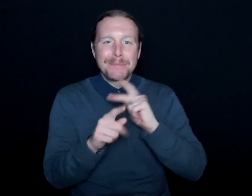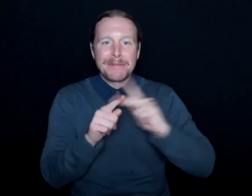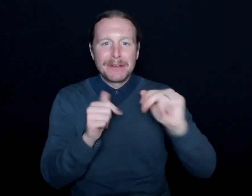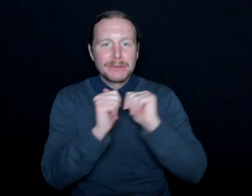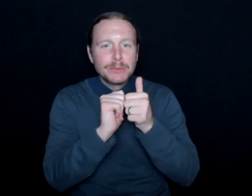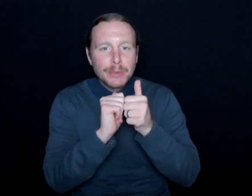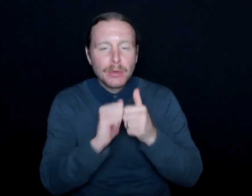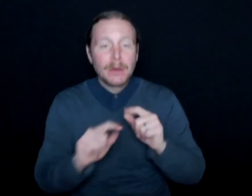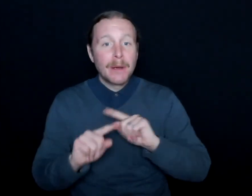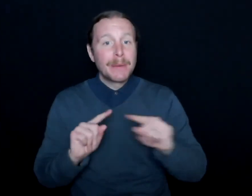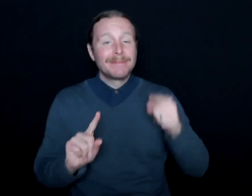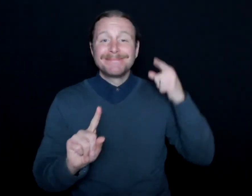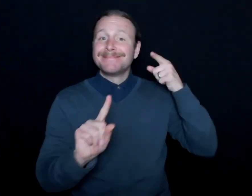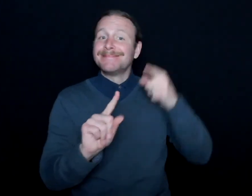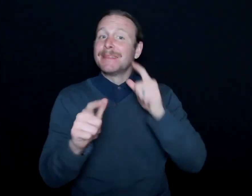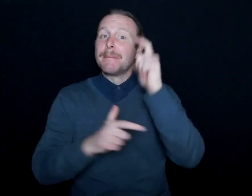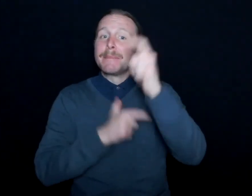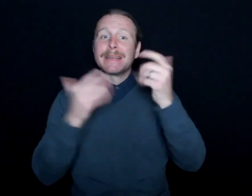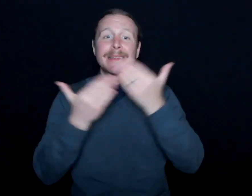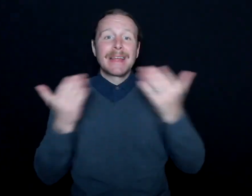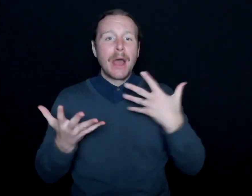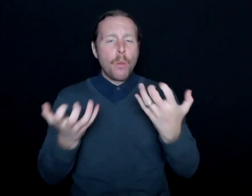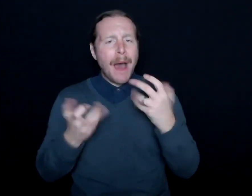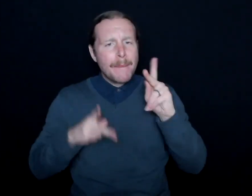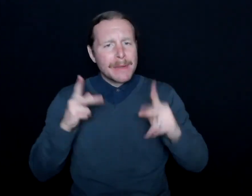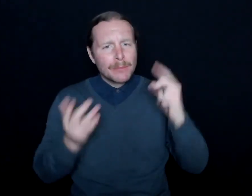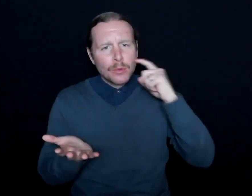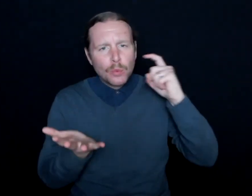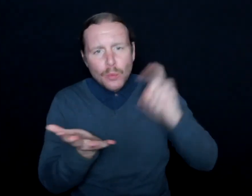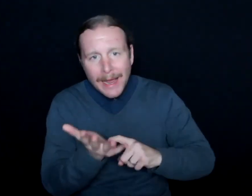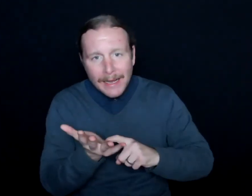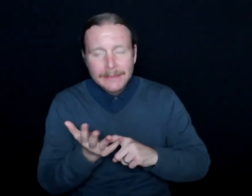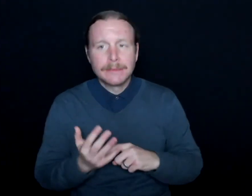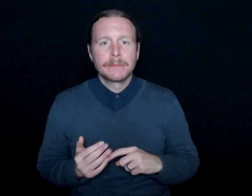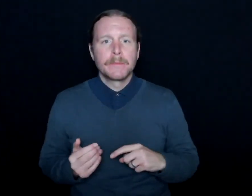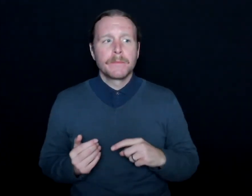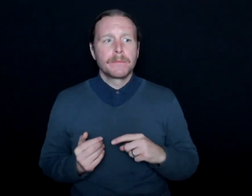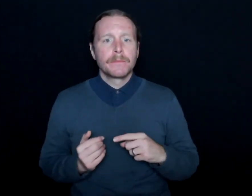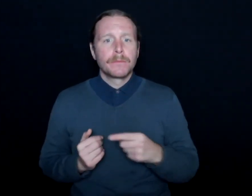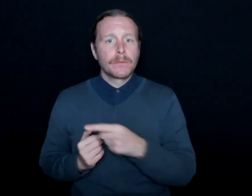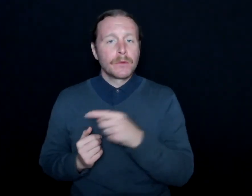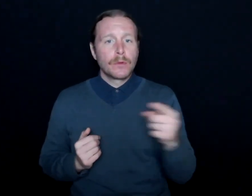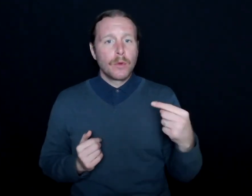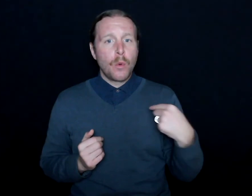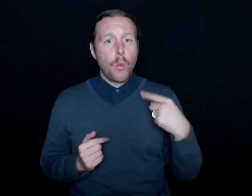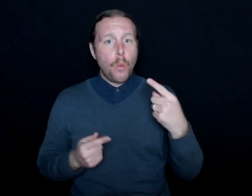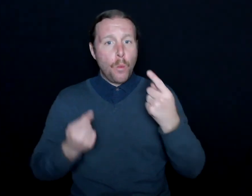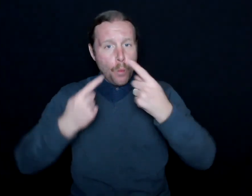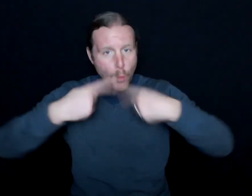But I think the biggest thing that I want people to realize is what we can do,